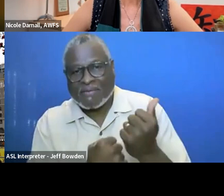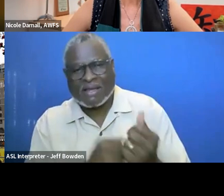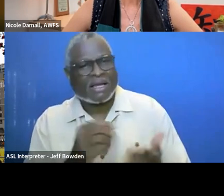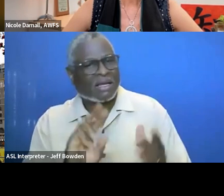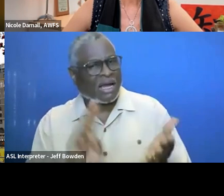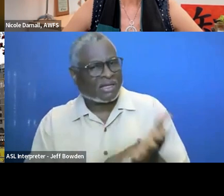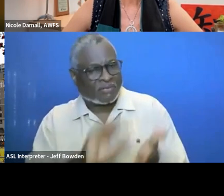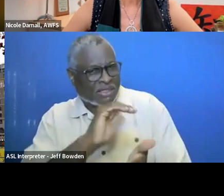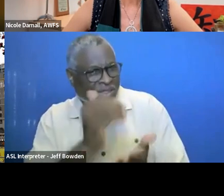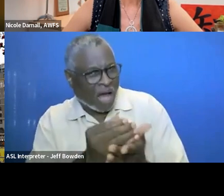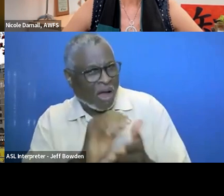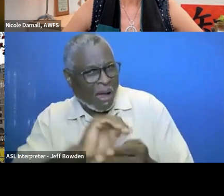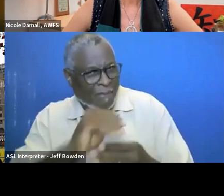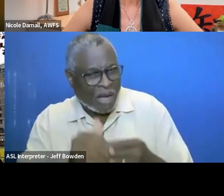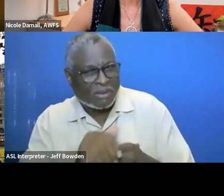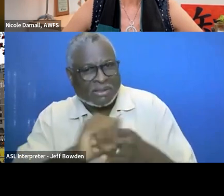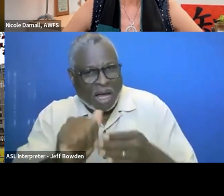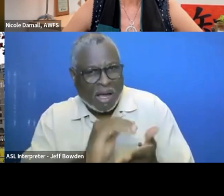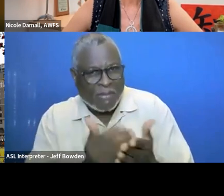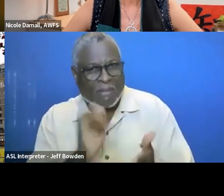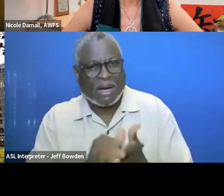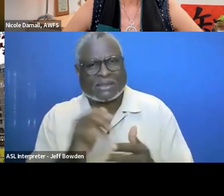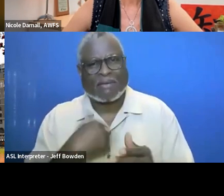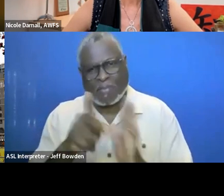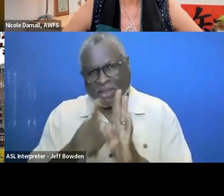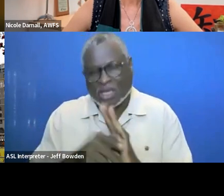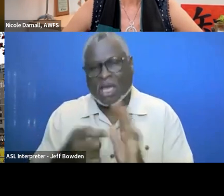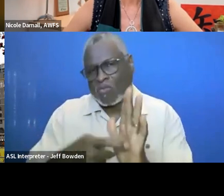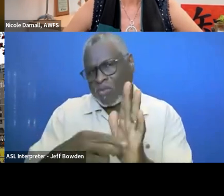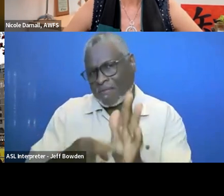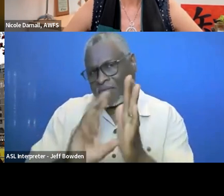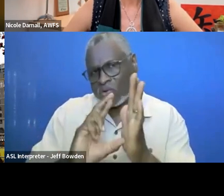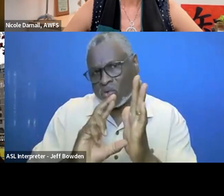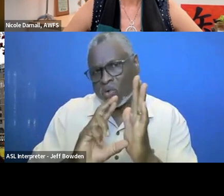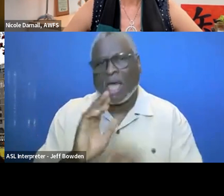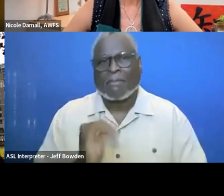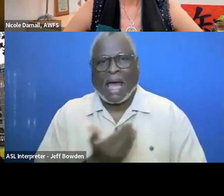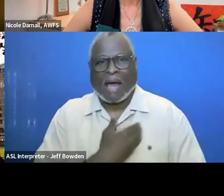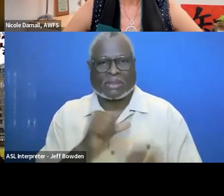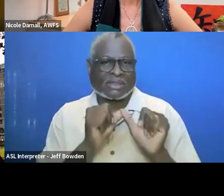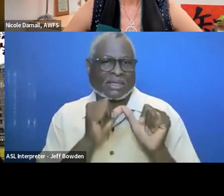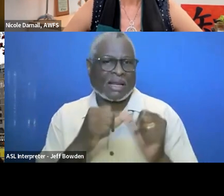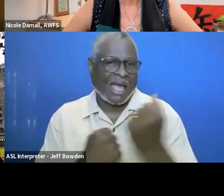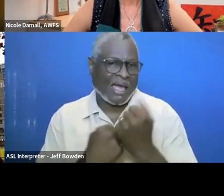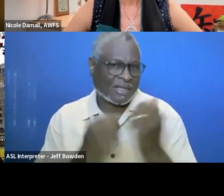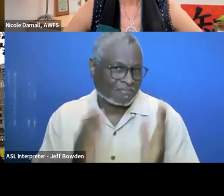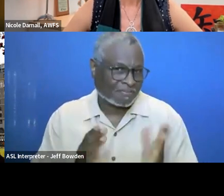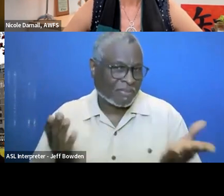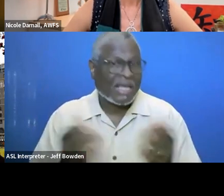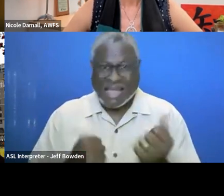or this type must get reviewed by her sustainability advocate. Advocacy is different.